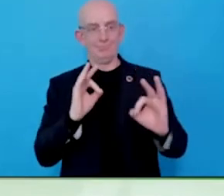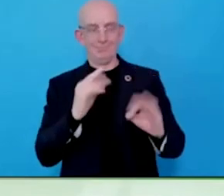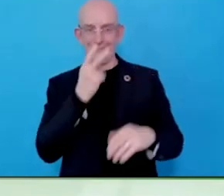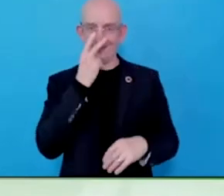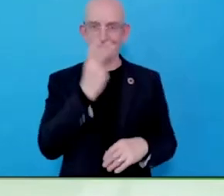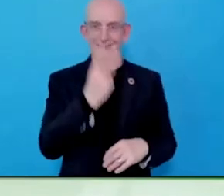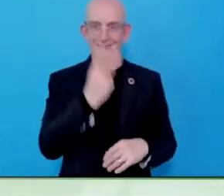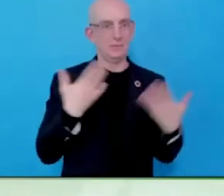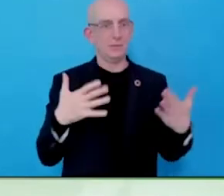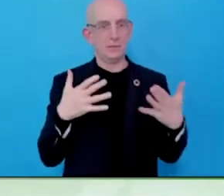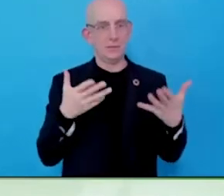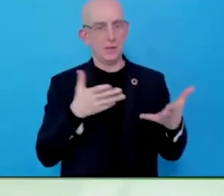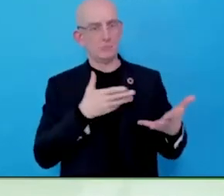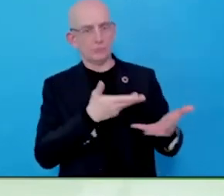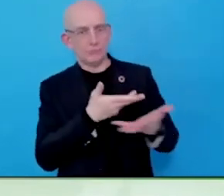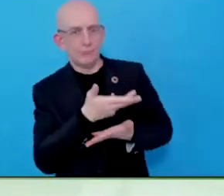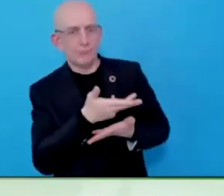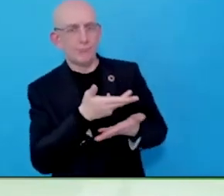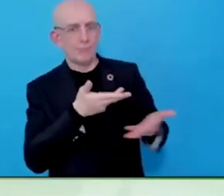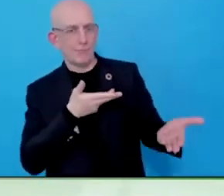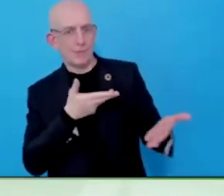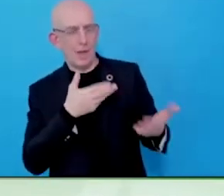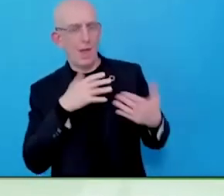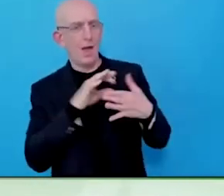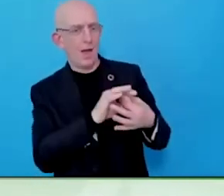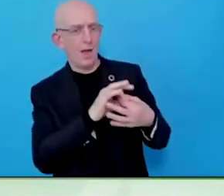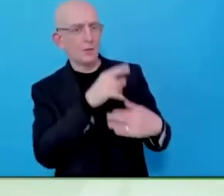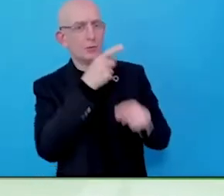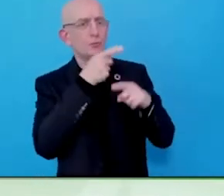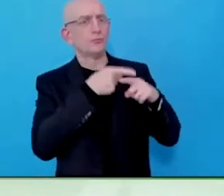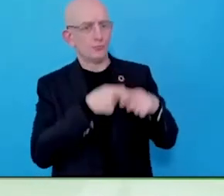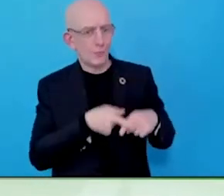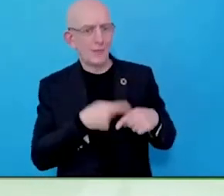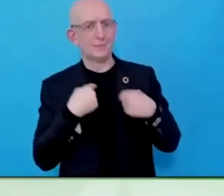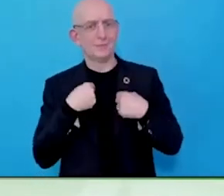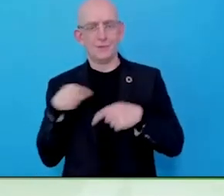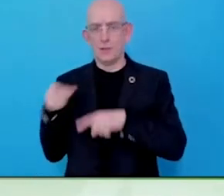Would that not be a great step forward in helping the employers